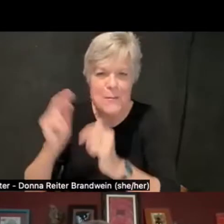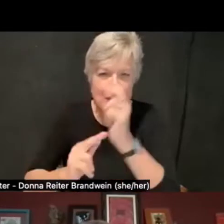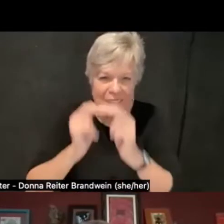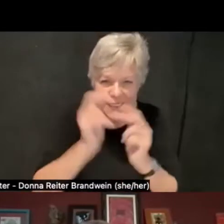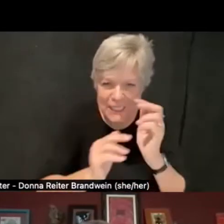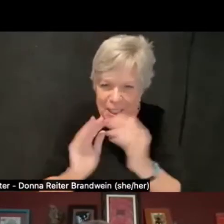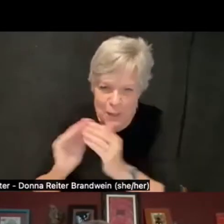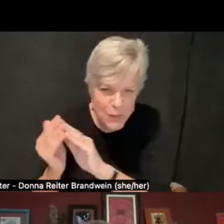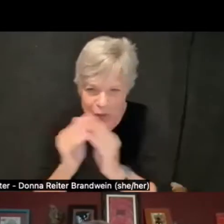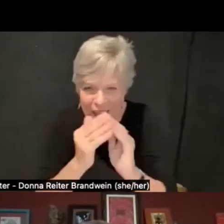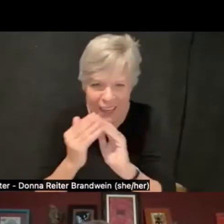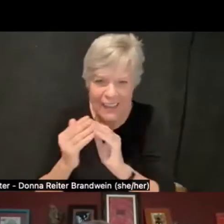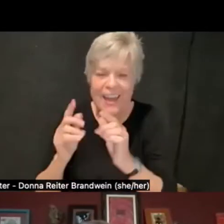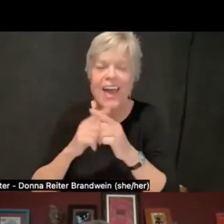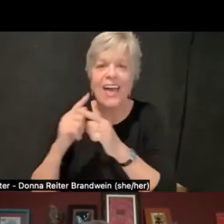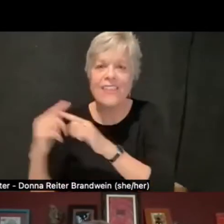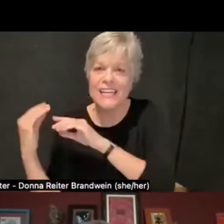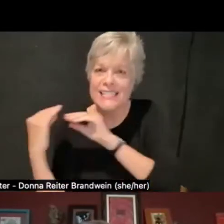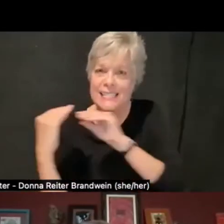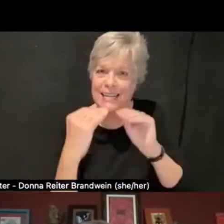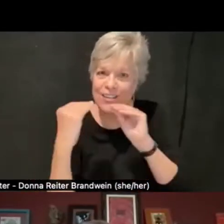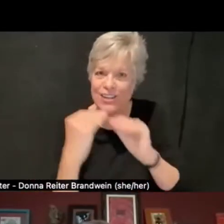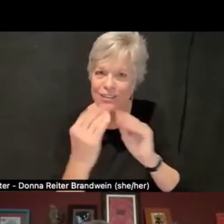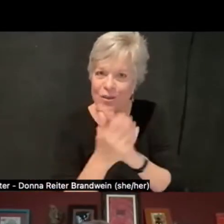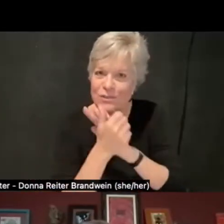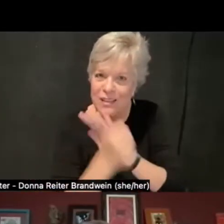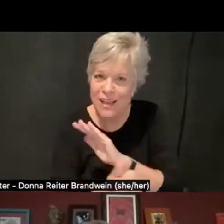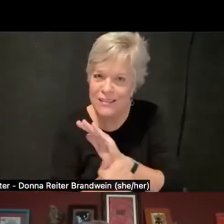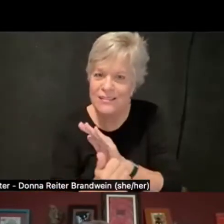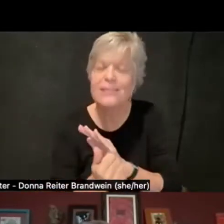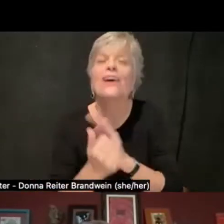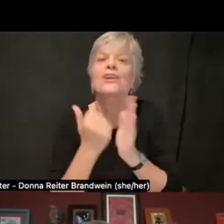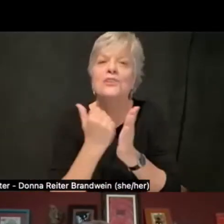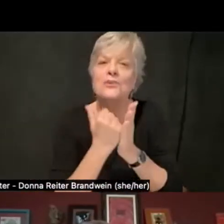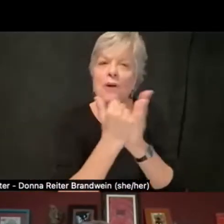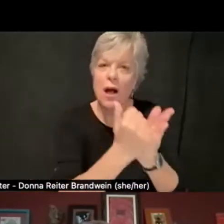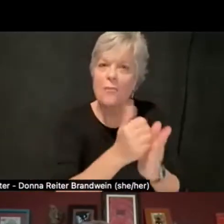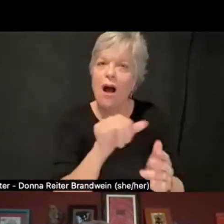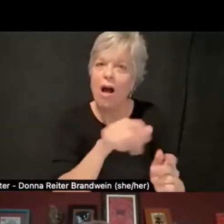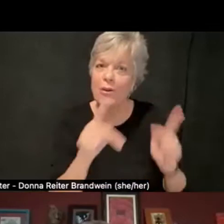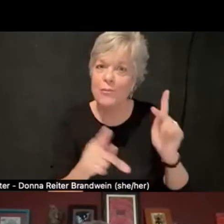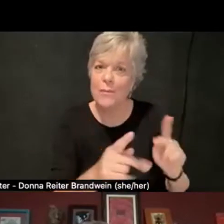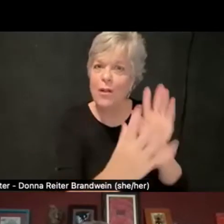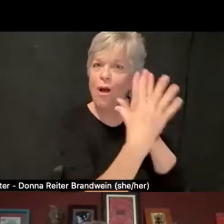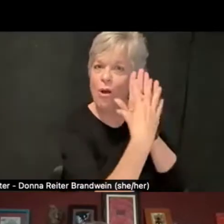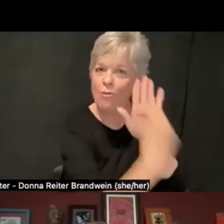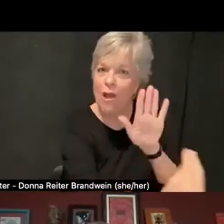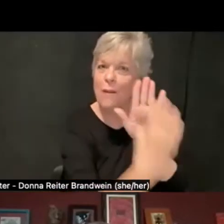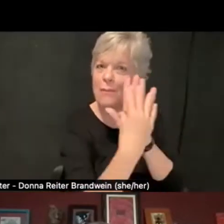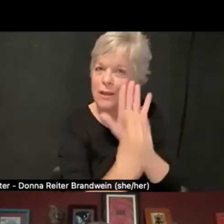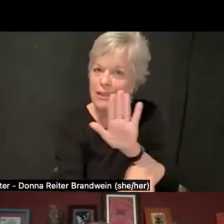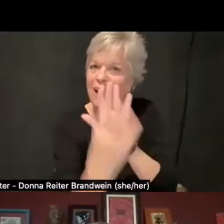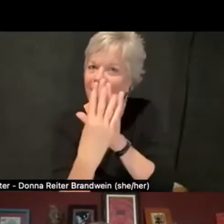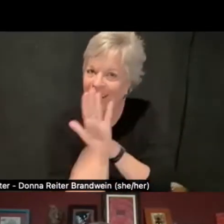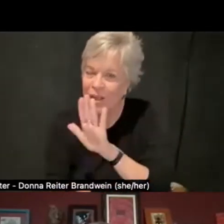to help others create and replicate those ways of being with each other and kind of building community in new ways.